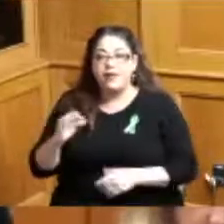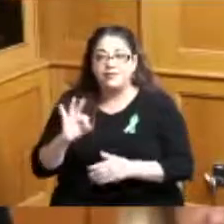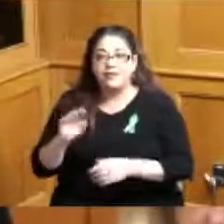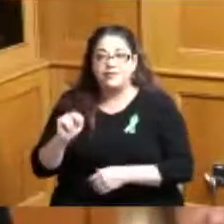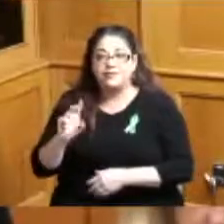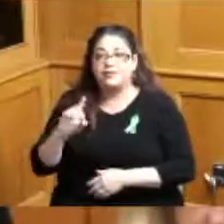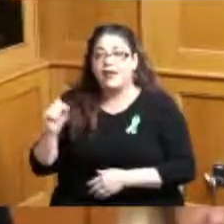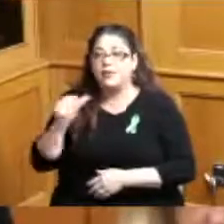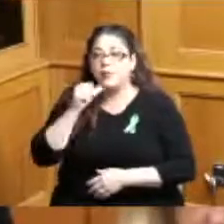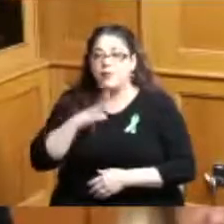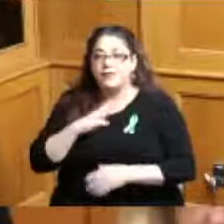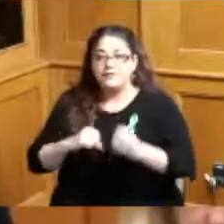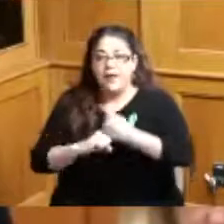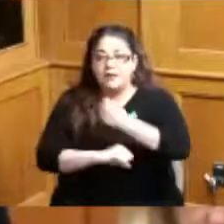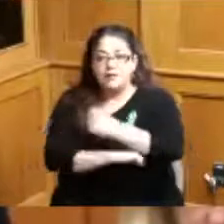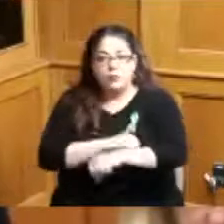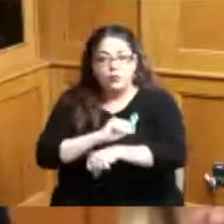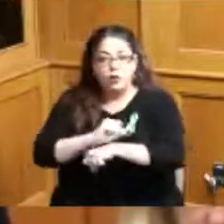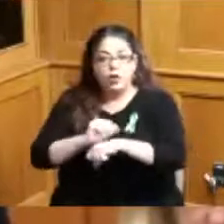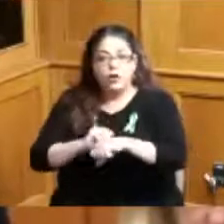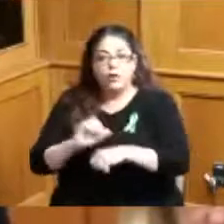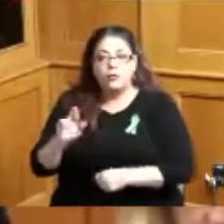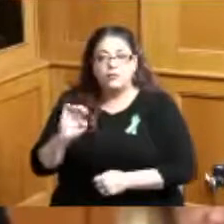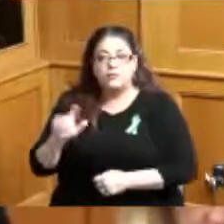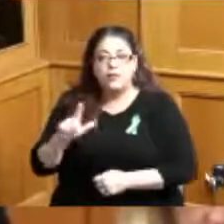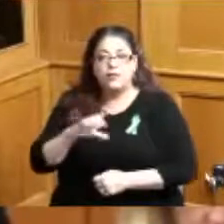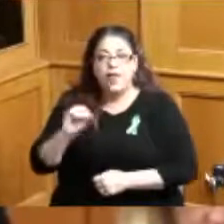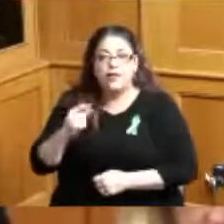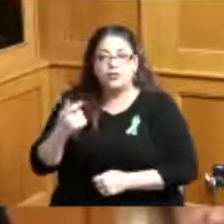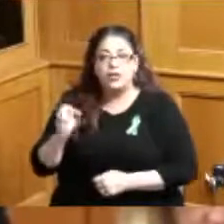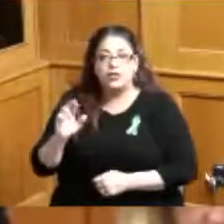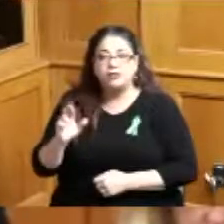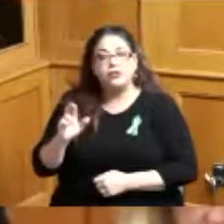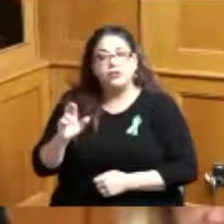you know we work on racial and gender equity in our community and we have been mobilized